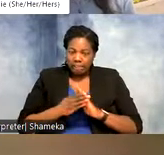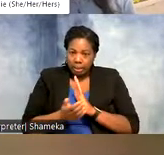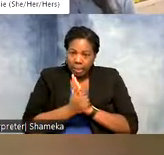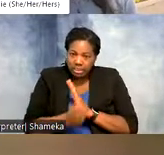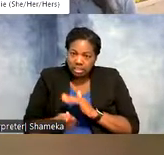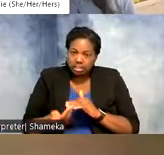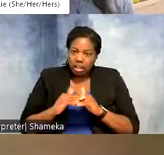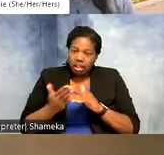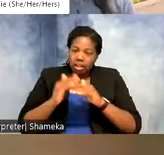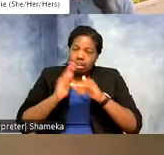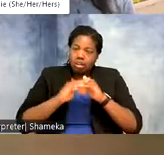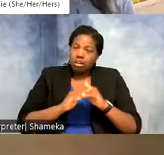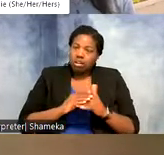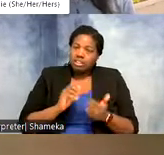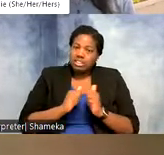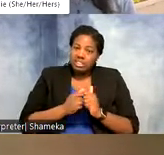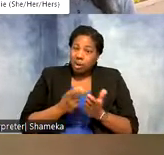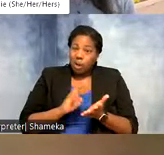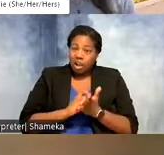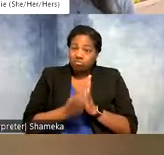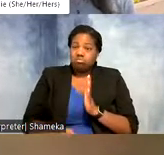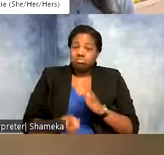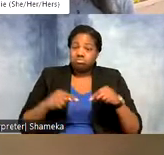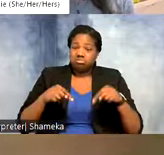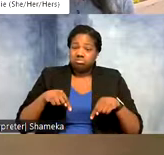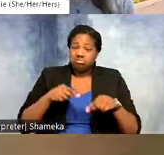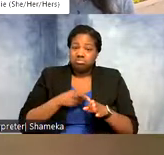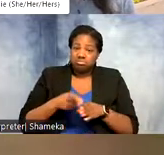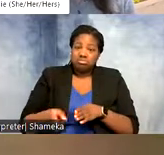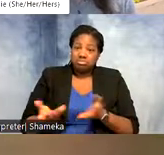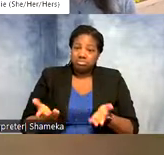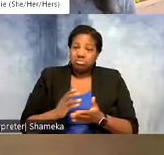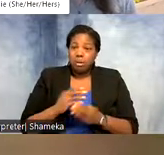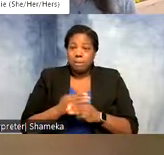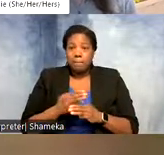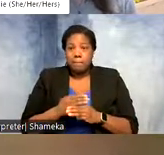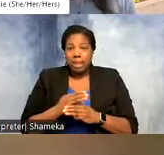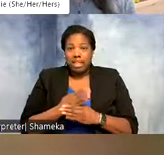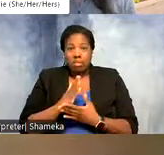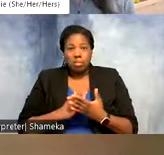And so that's kind of how I got into this more mathematical side of wildlife biology.